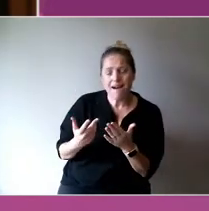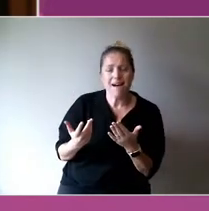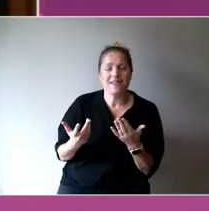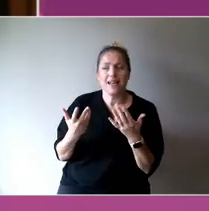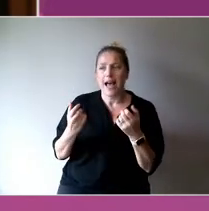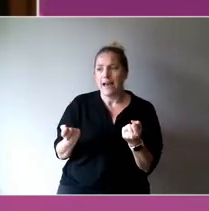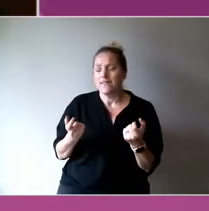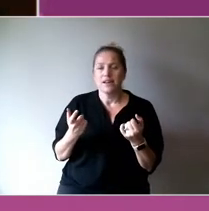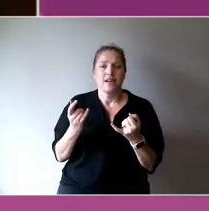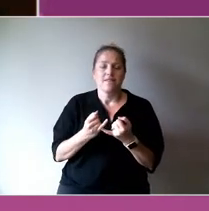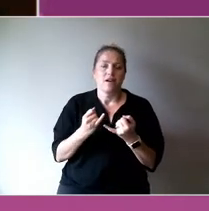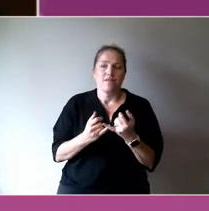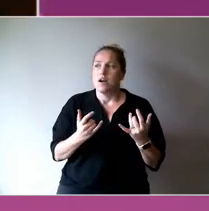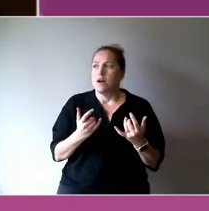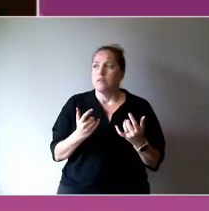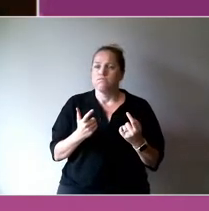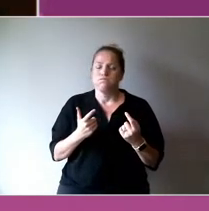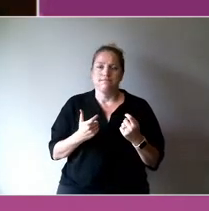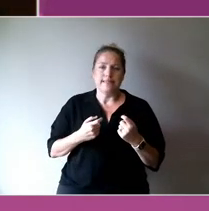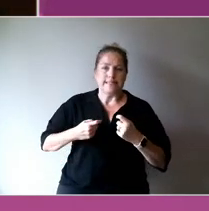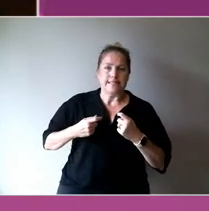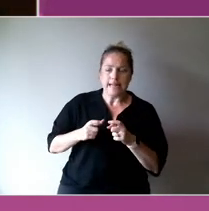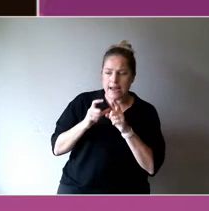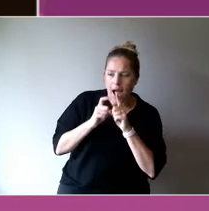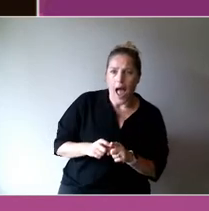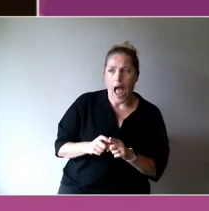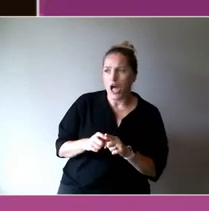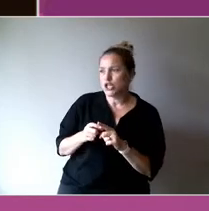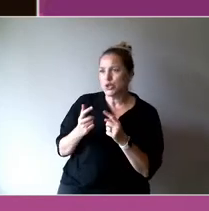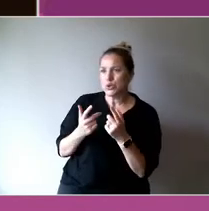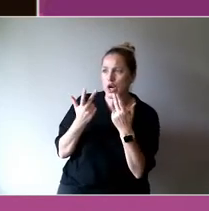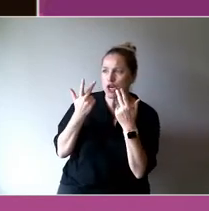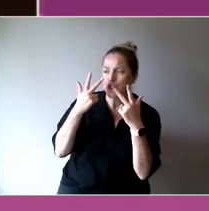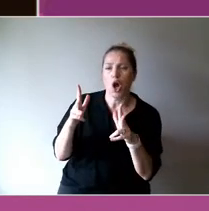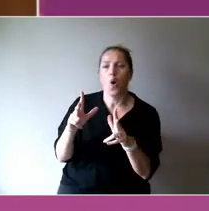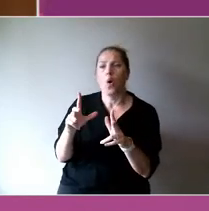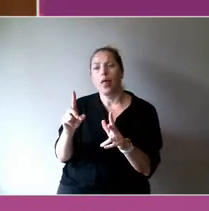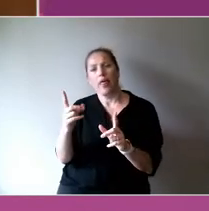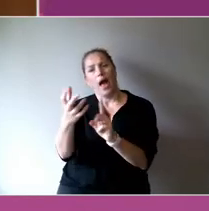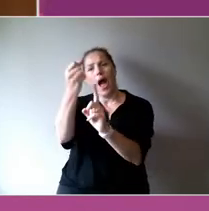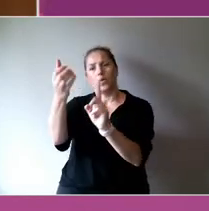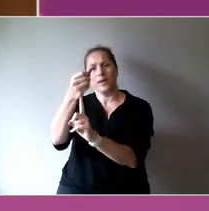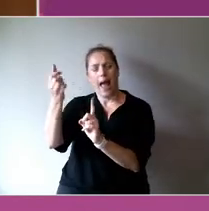to an output and look at the mechanism as if it's simple cause and effect.